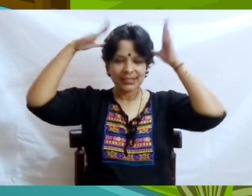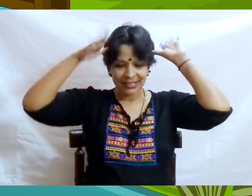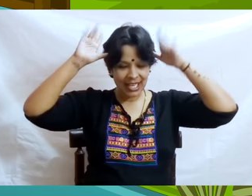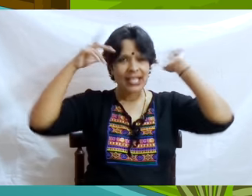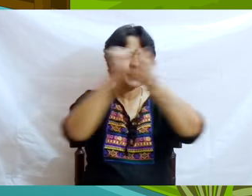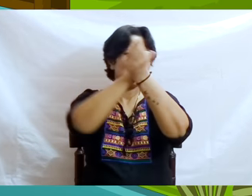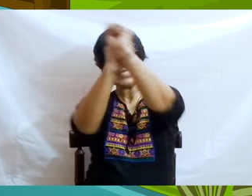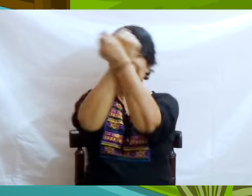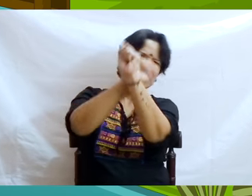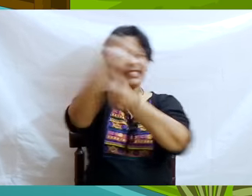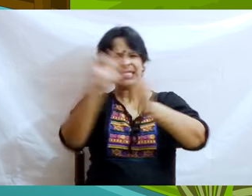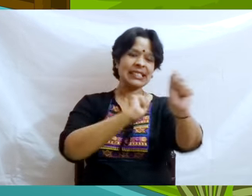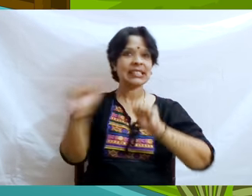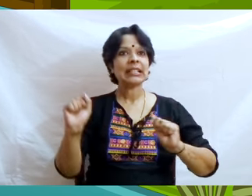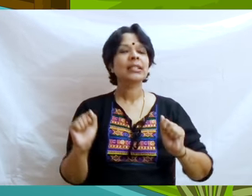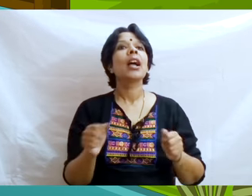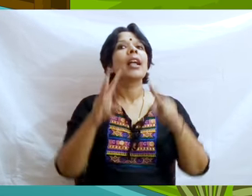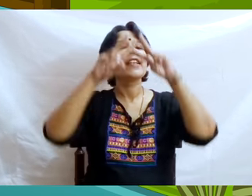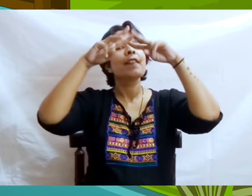and down he tumbled into the river.